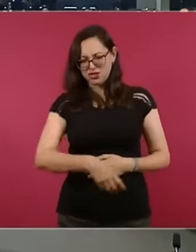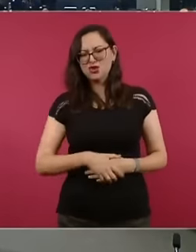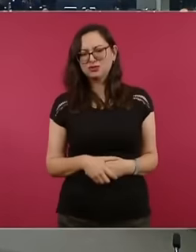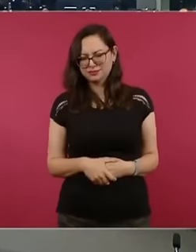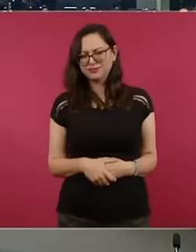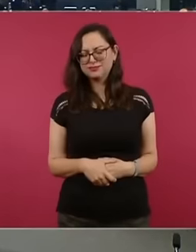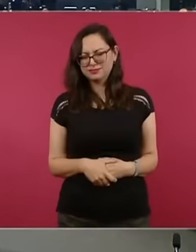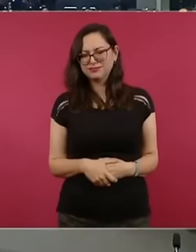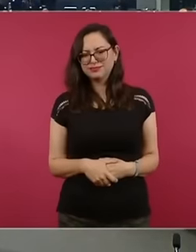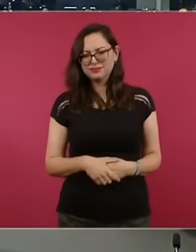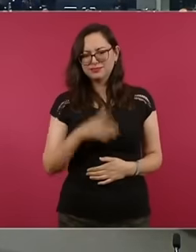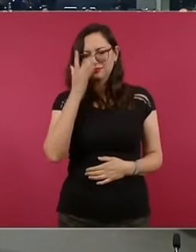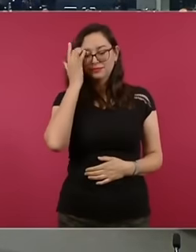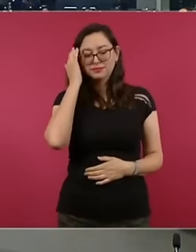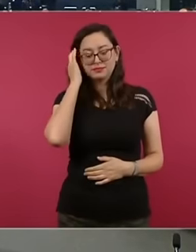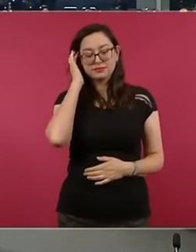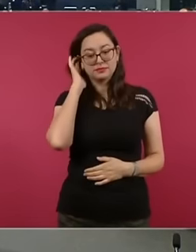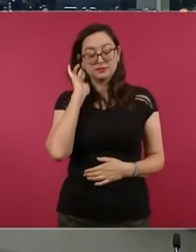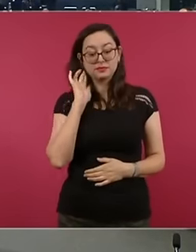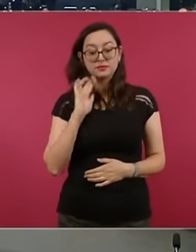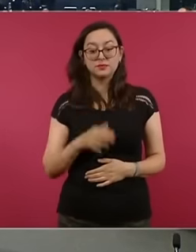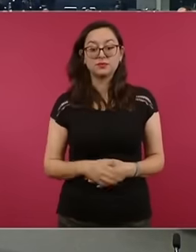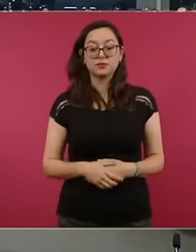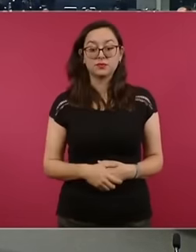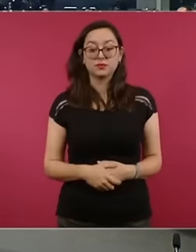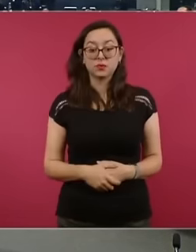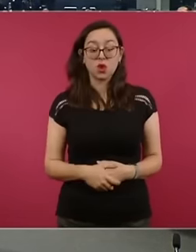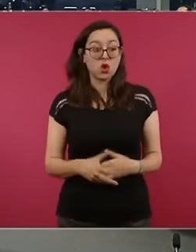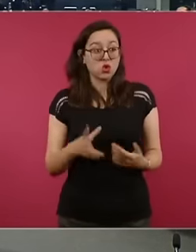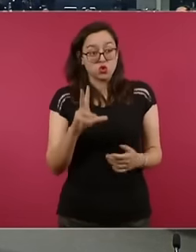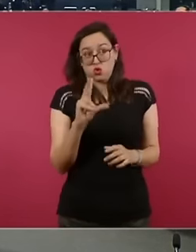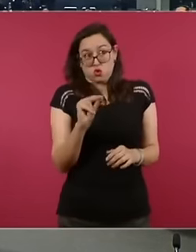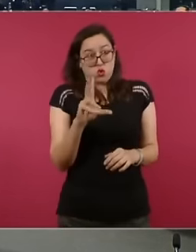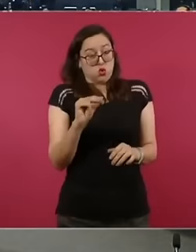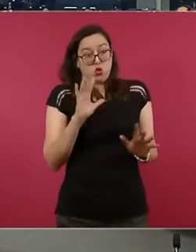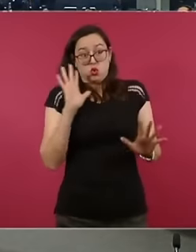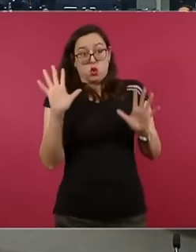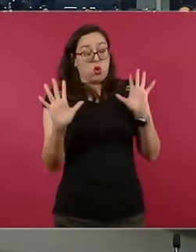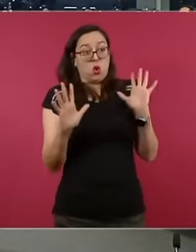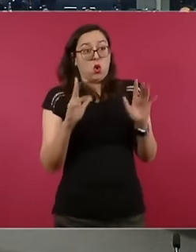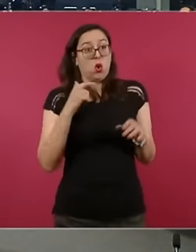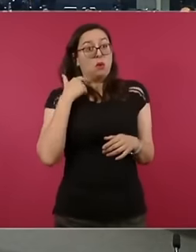to What would you do to avoid that in the end because of the issue that it could come imp but it does not have to